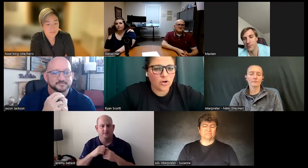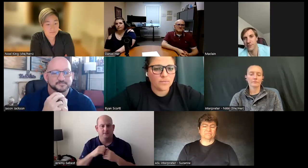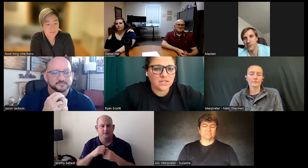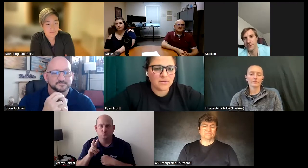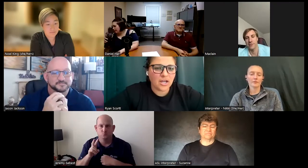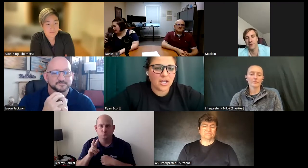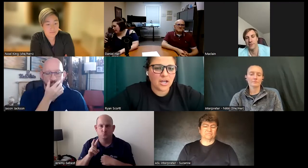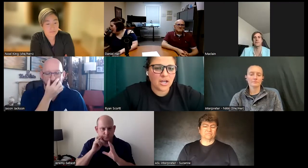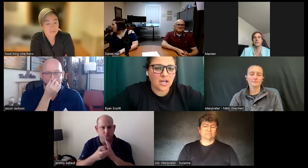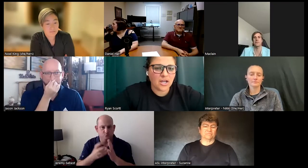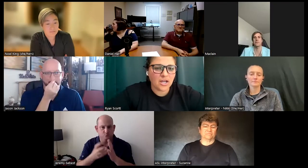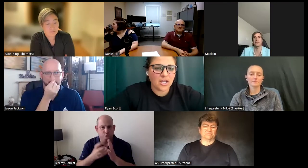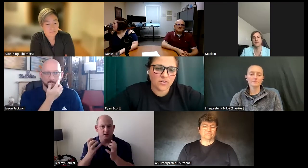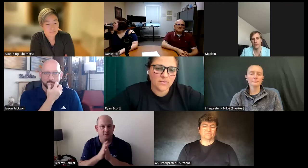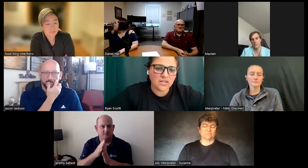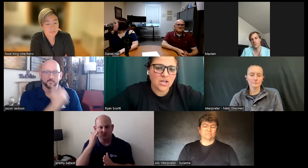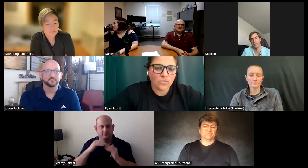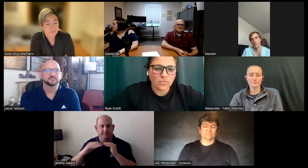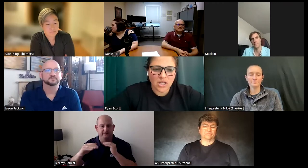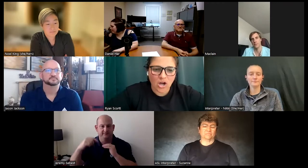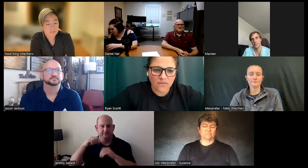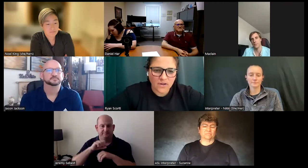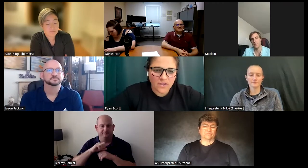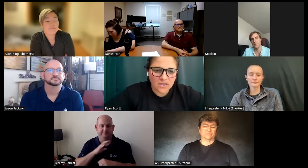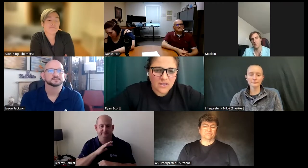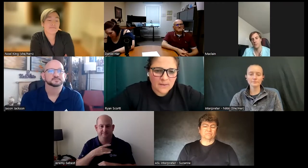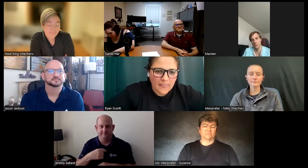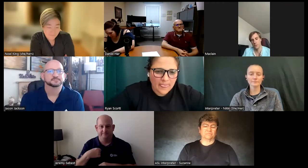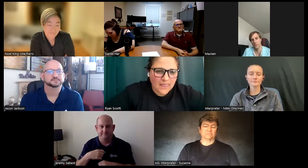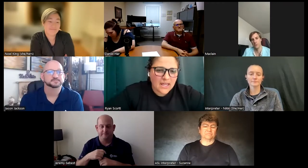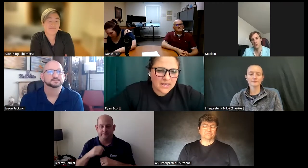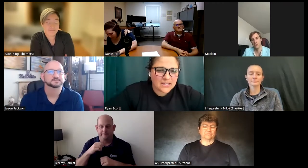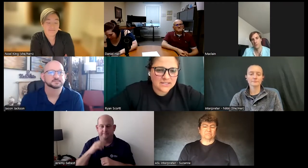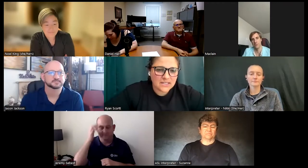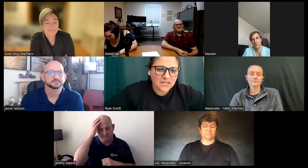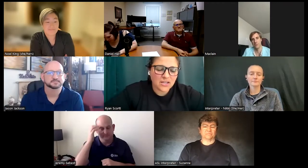my opportunities to what the federal government really offered and it seemed